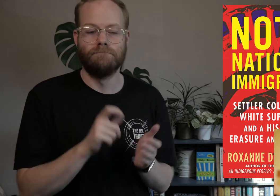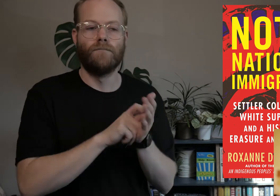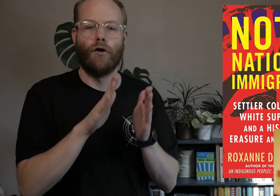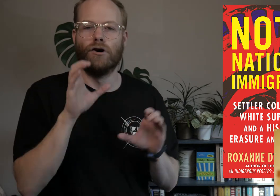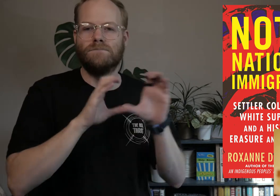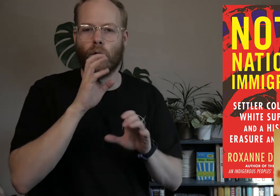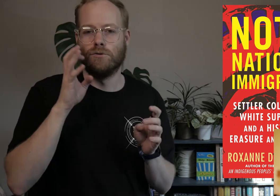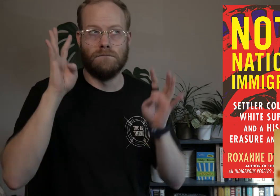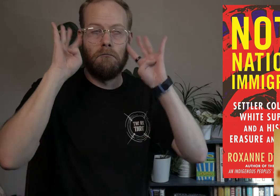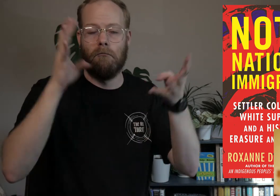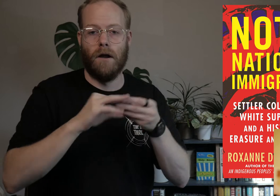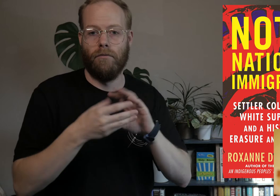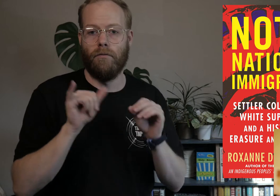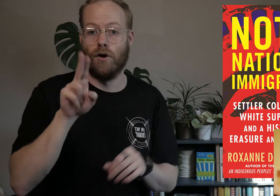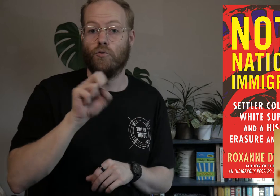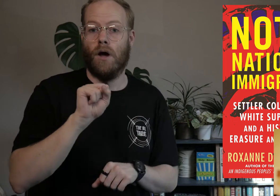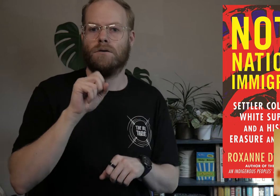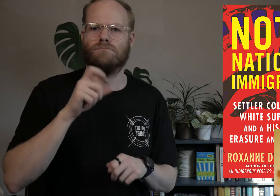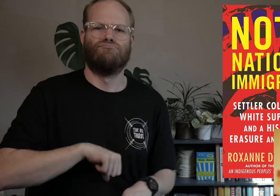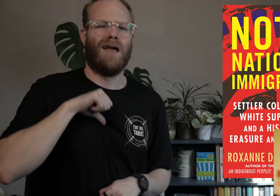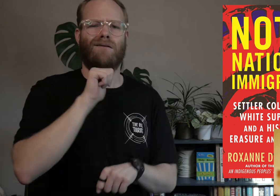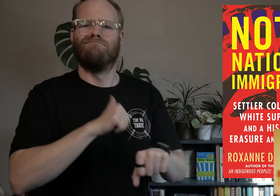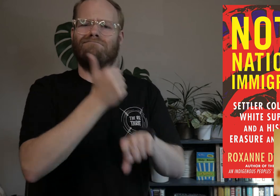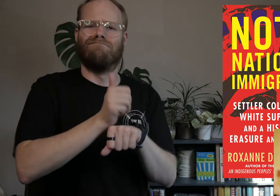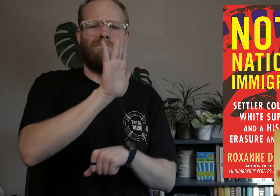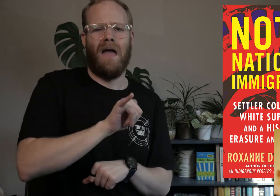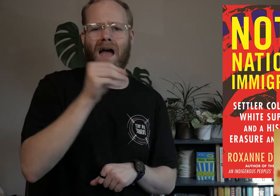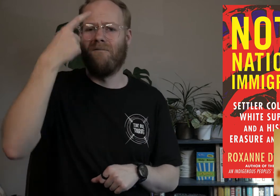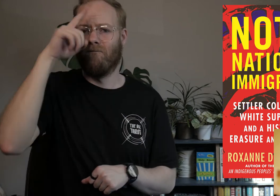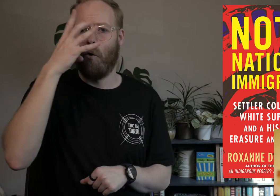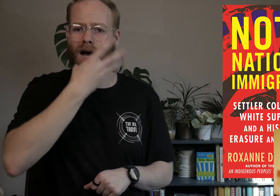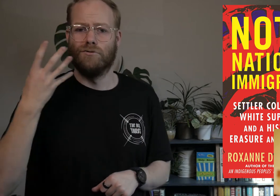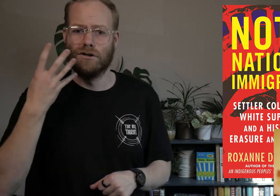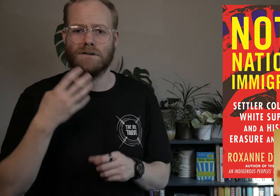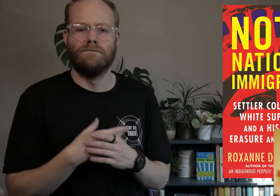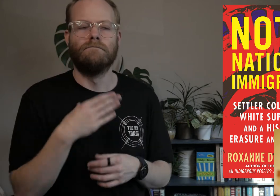The author explores the myth that the United States was proudly founded by and for immigrants,